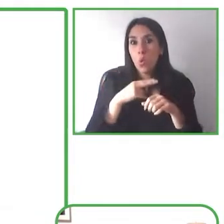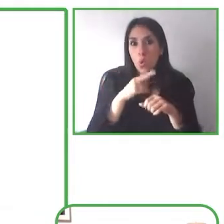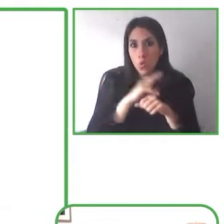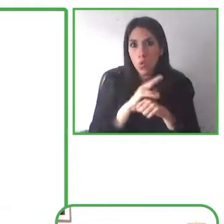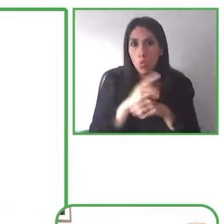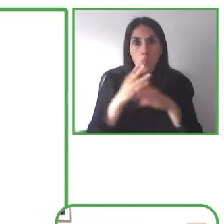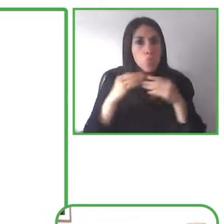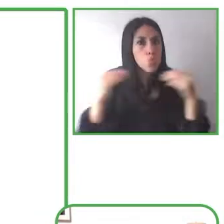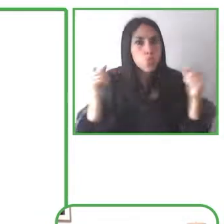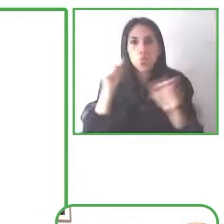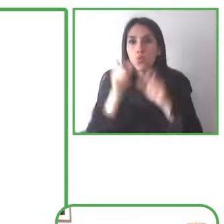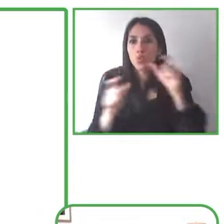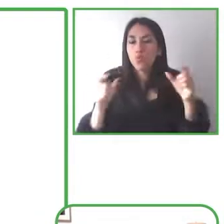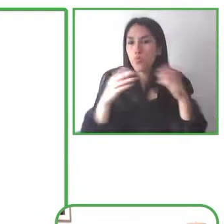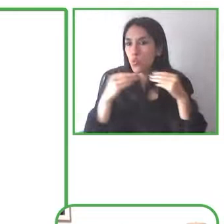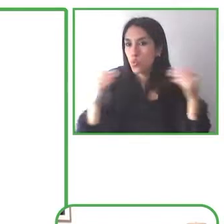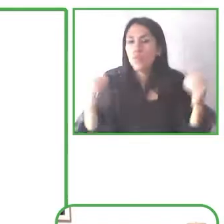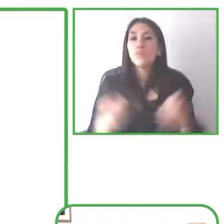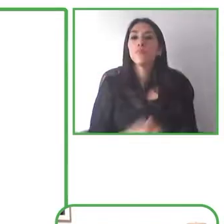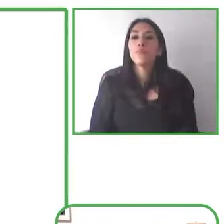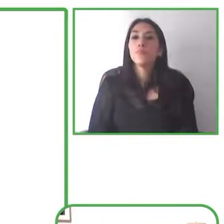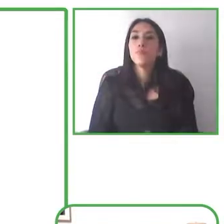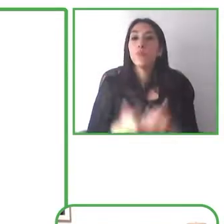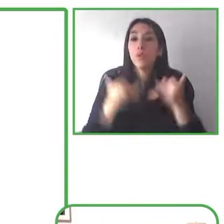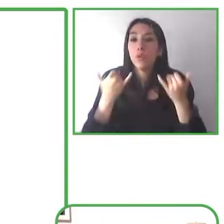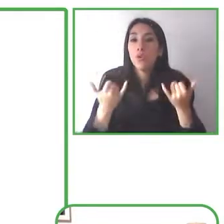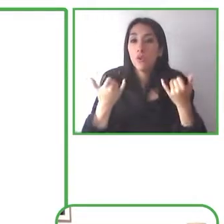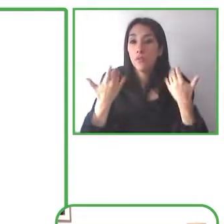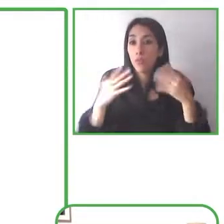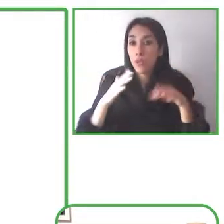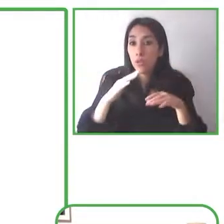different languages as well so really just interesting how this